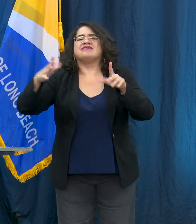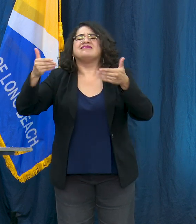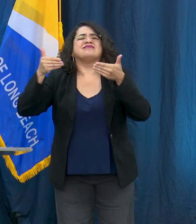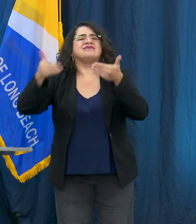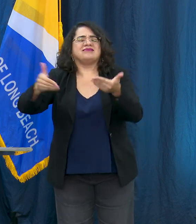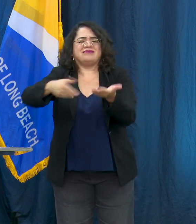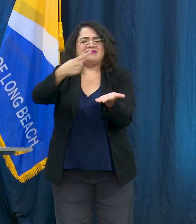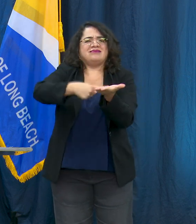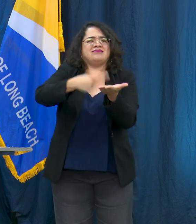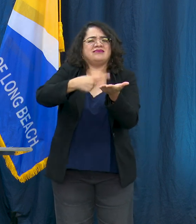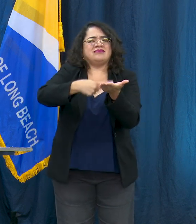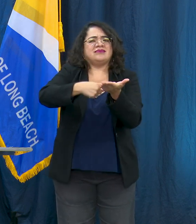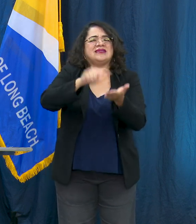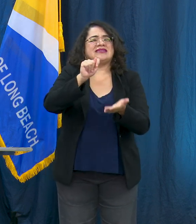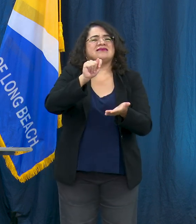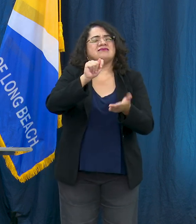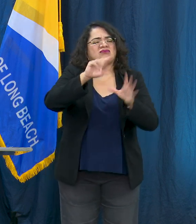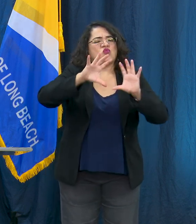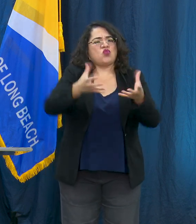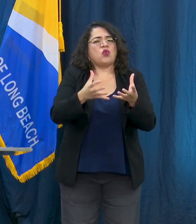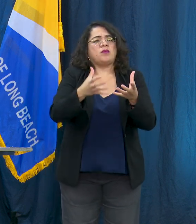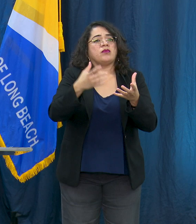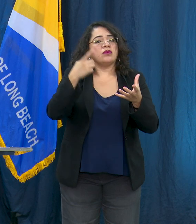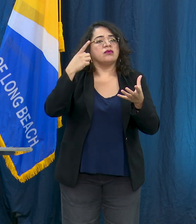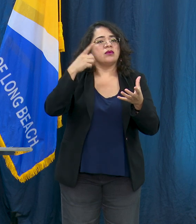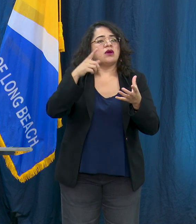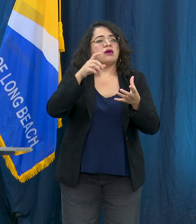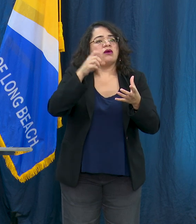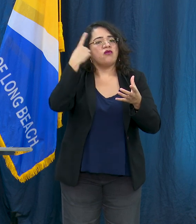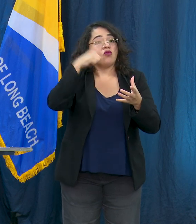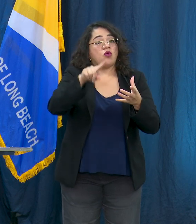systemic racism in our city and across the country. The city is building an